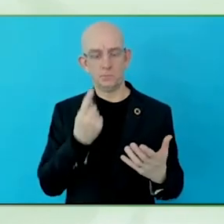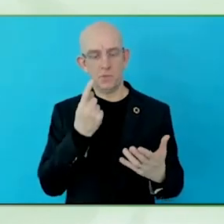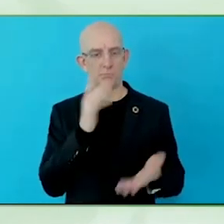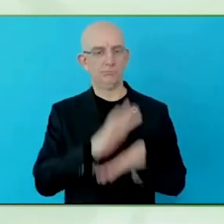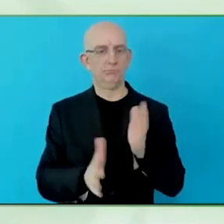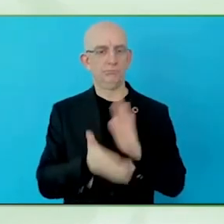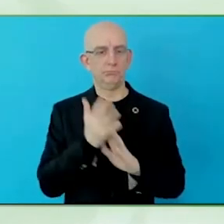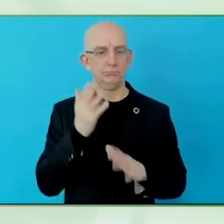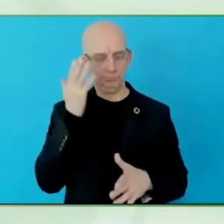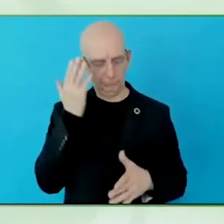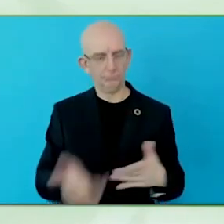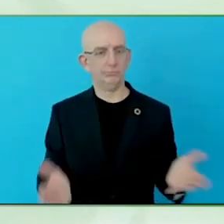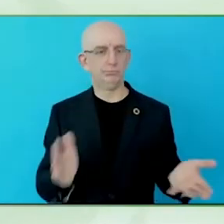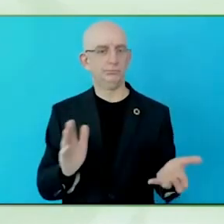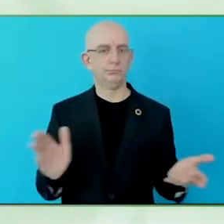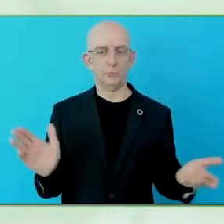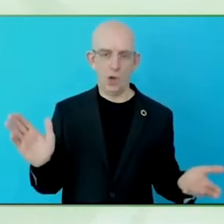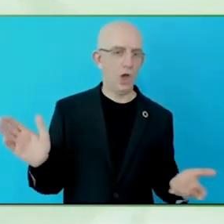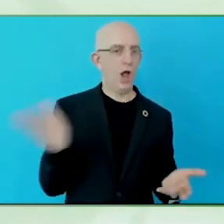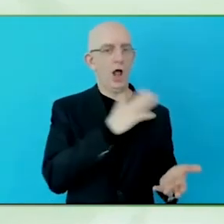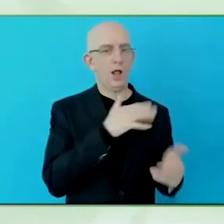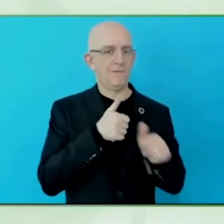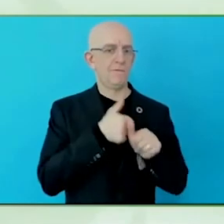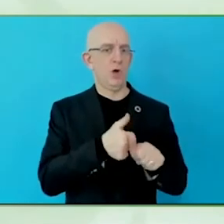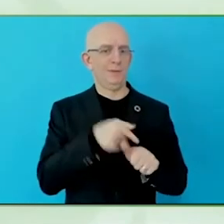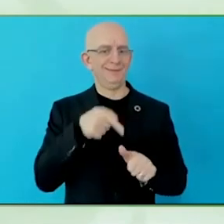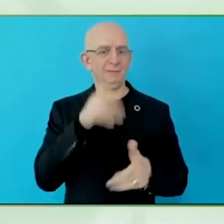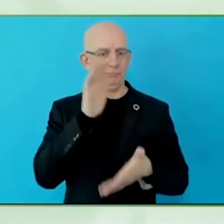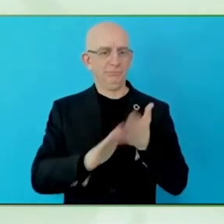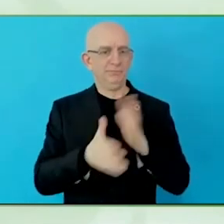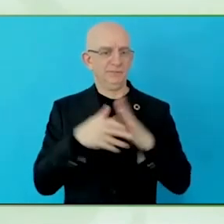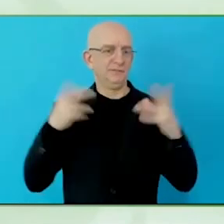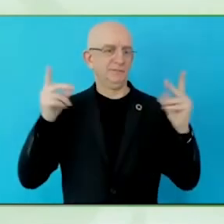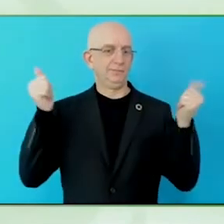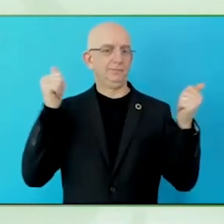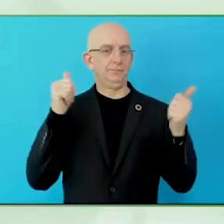actually be rolled out, because the factors that are impacting on factors to assistive technology are many.